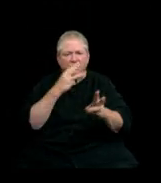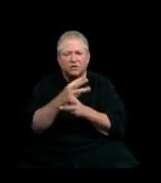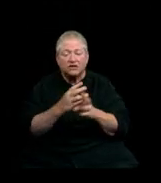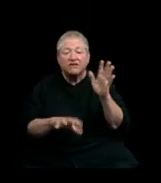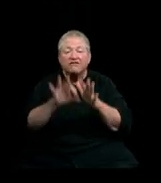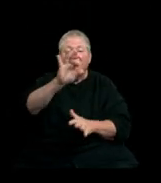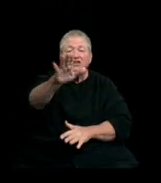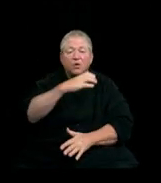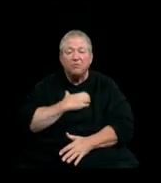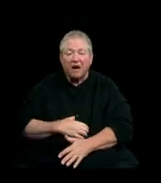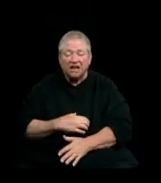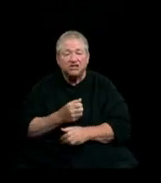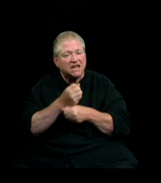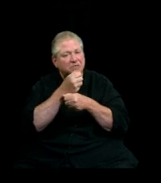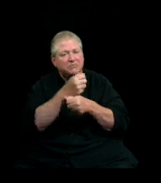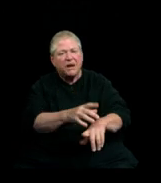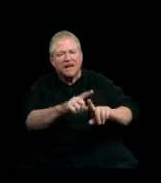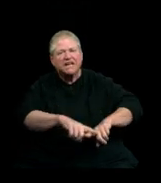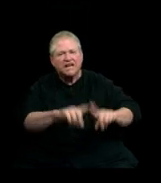and make a difference. You can do it.